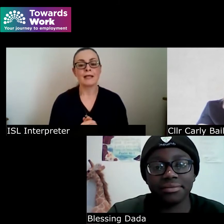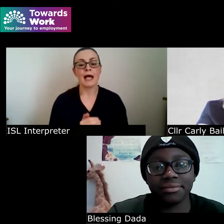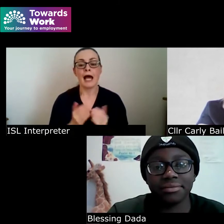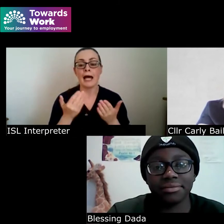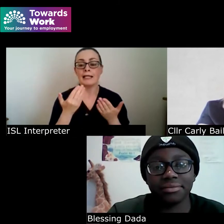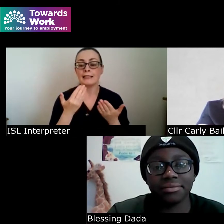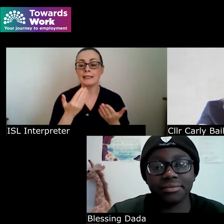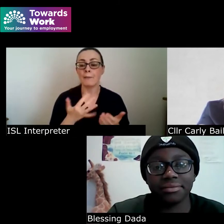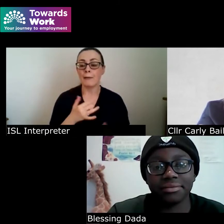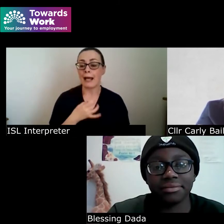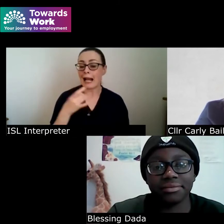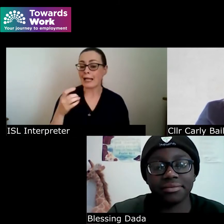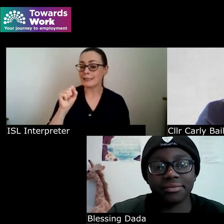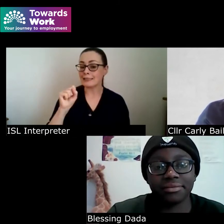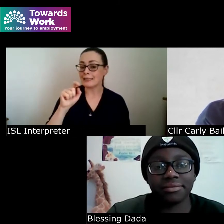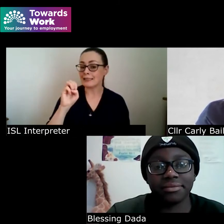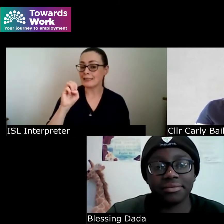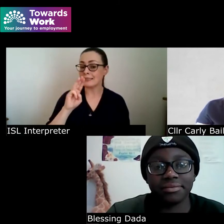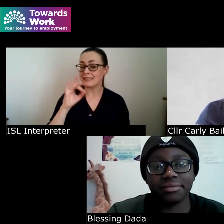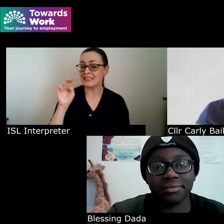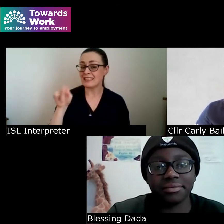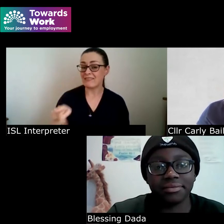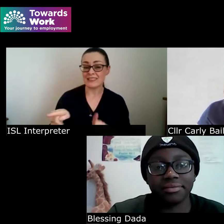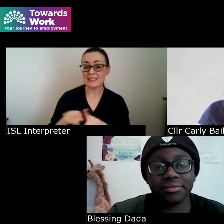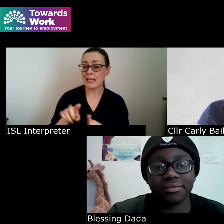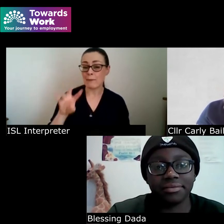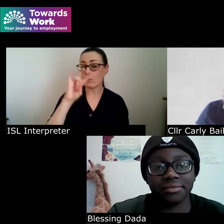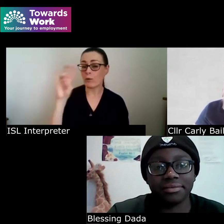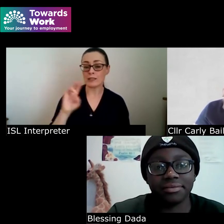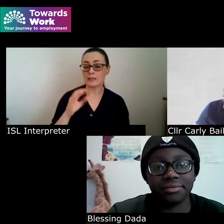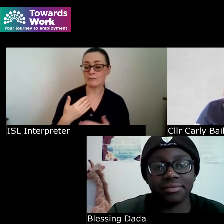you this one as well if that's okay again like you know what advice would you give to somebody who's